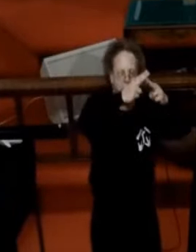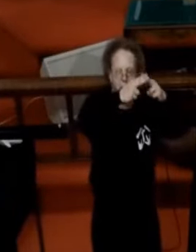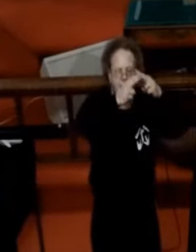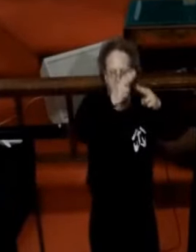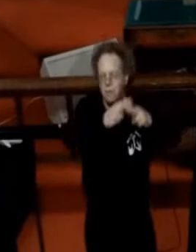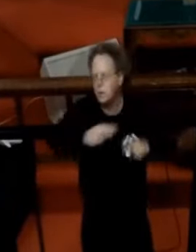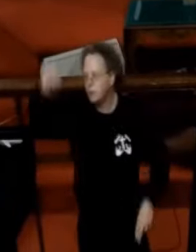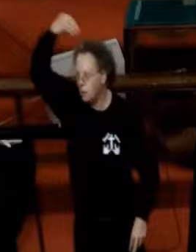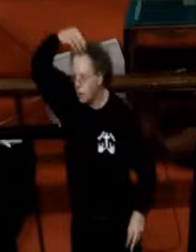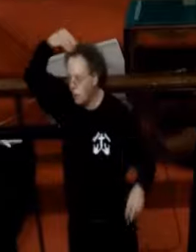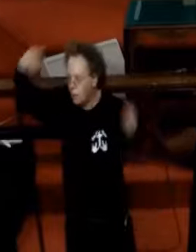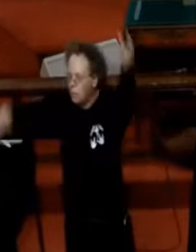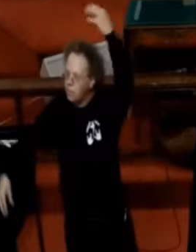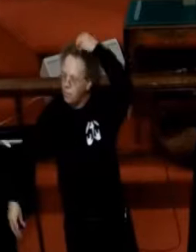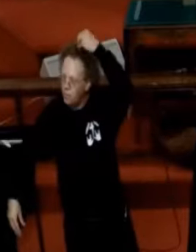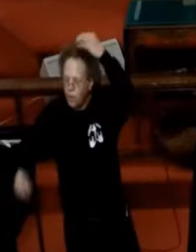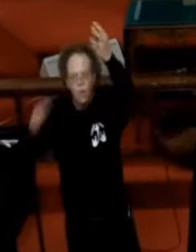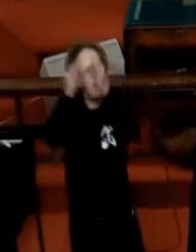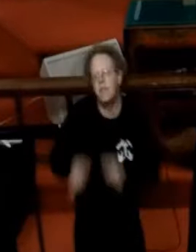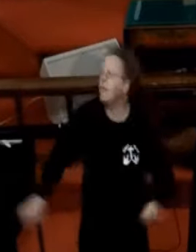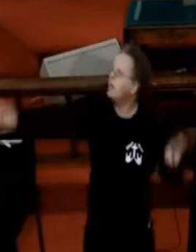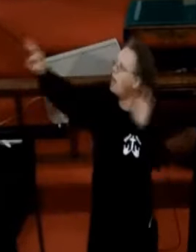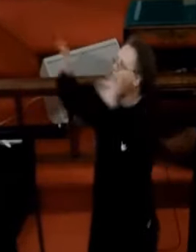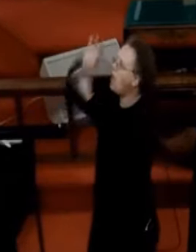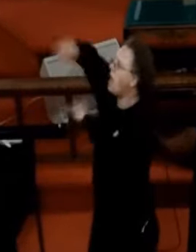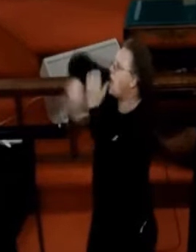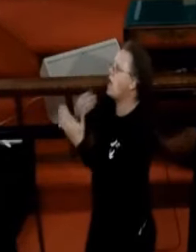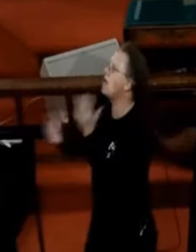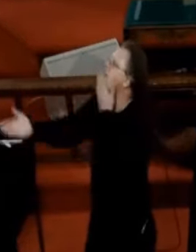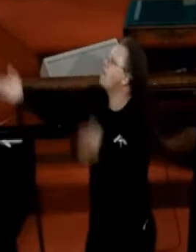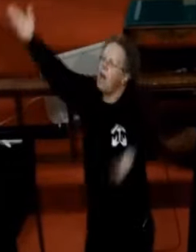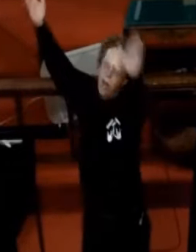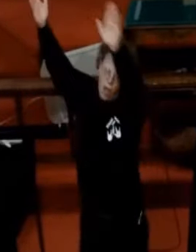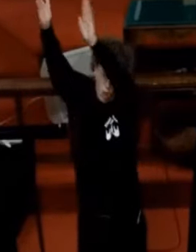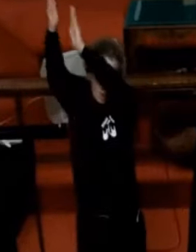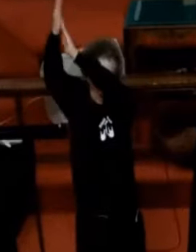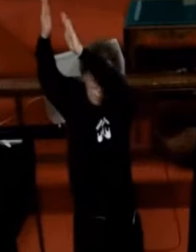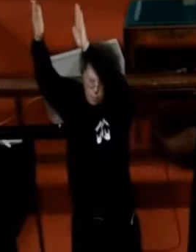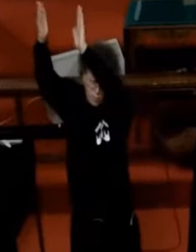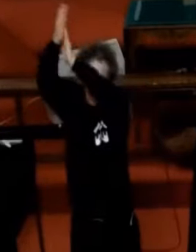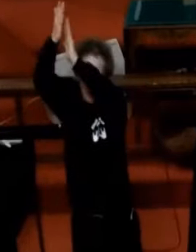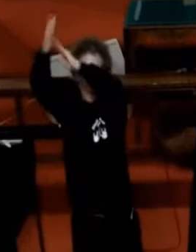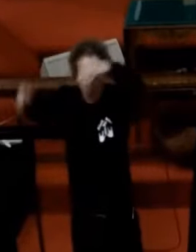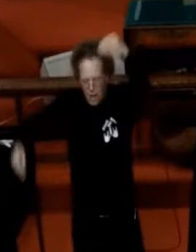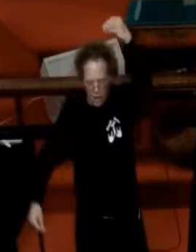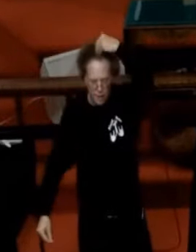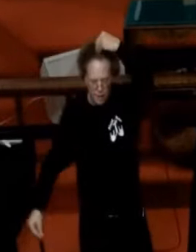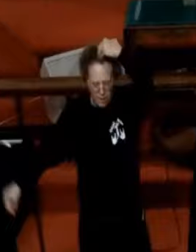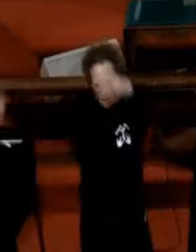You are worthy of all praise (singing in a foreign language)